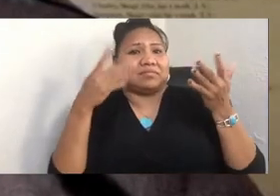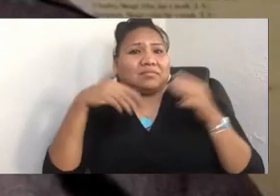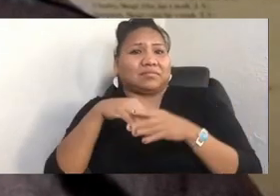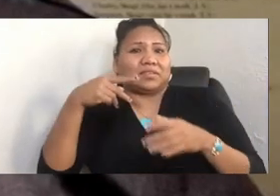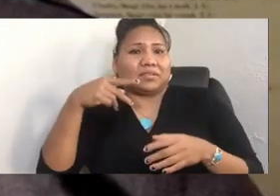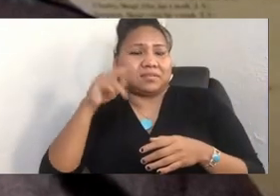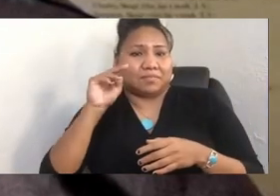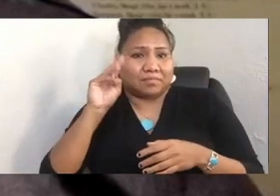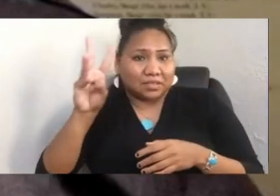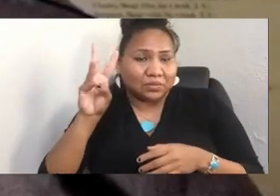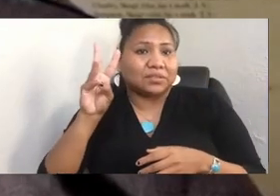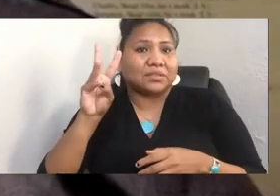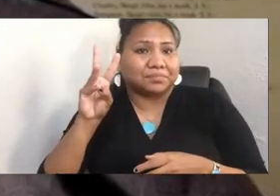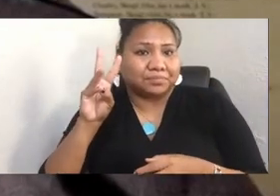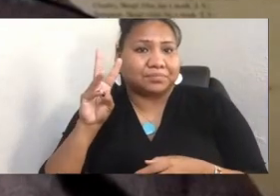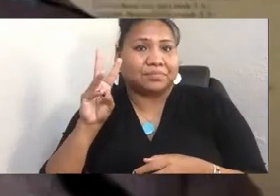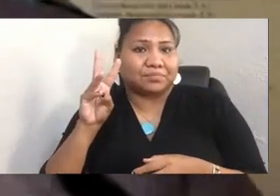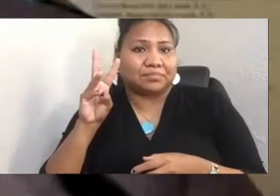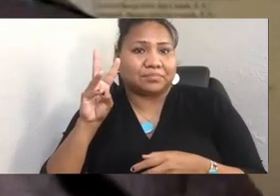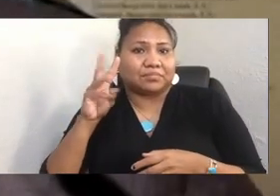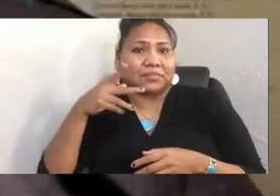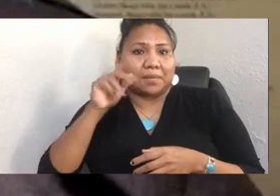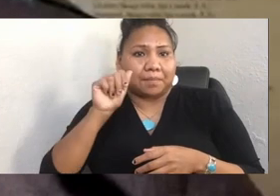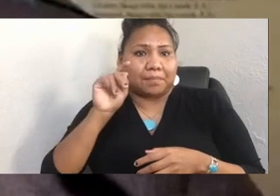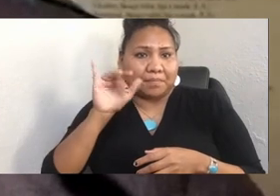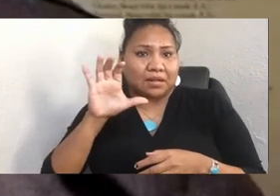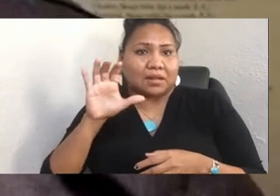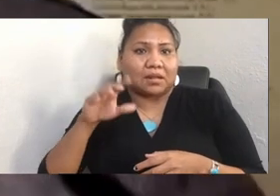and that we still have ties to it. And we're bringing it forward.